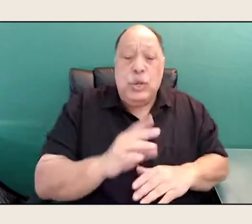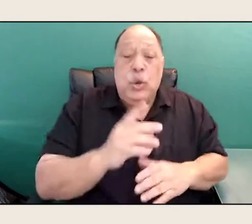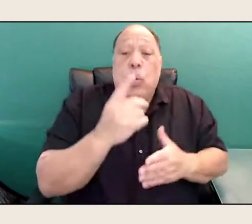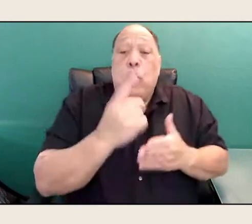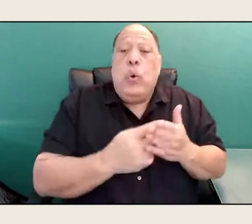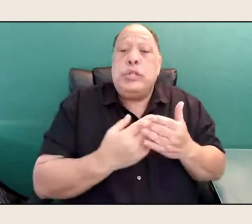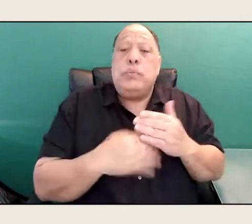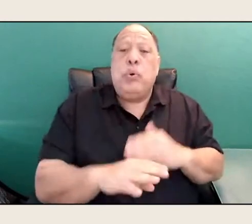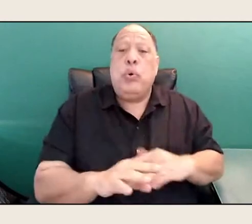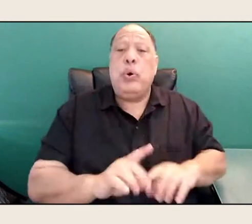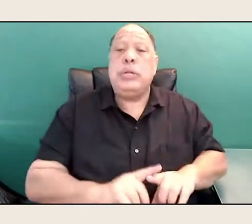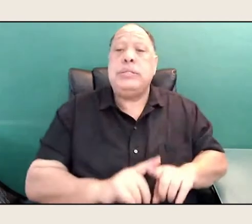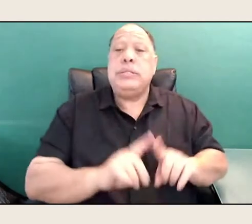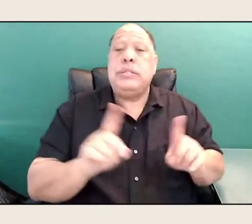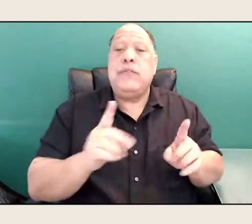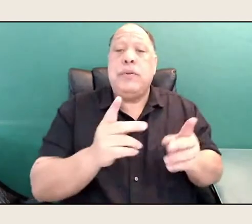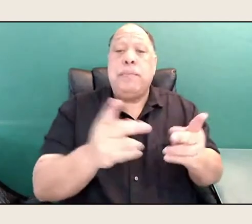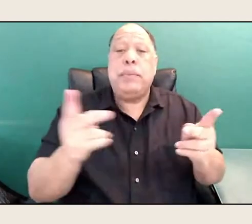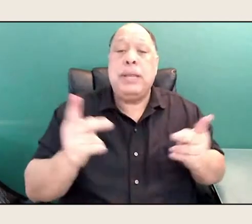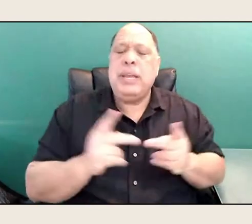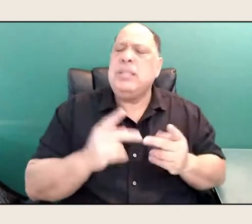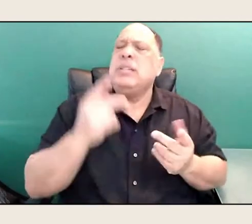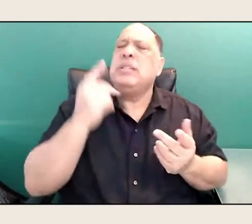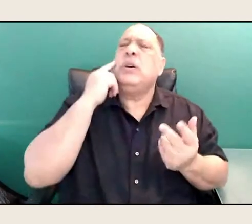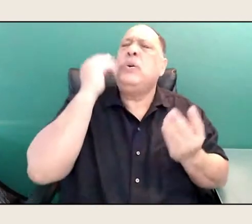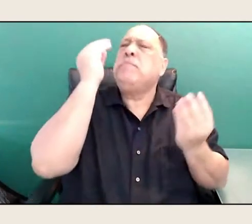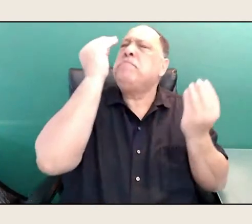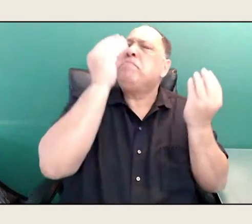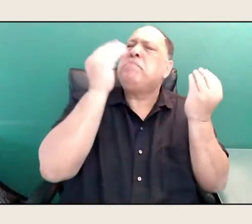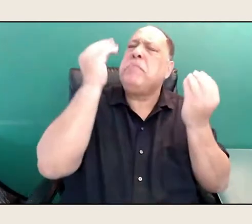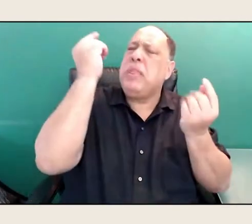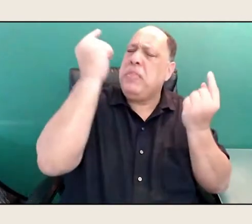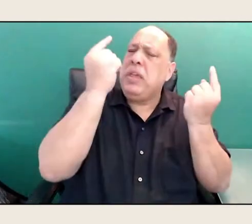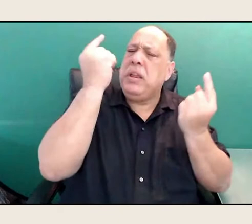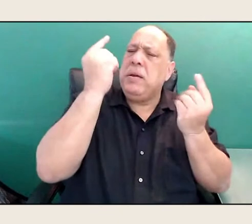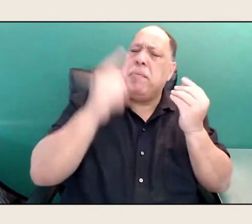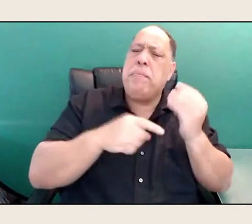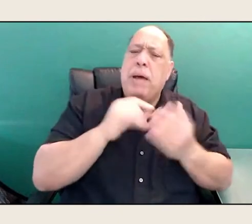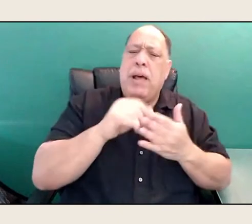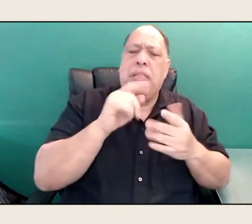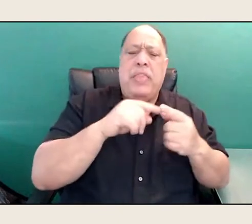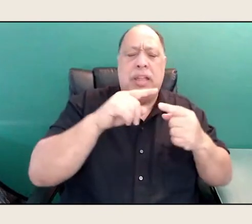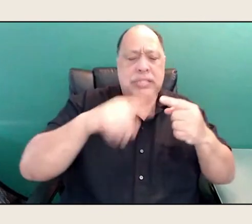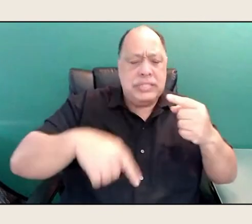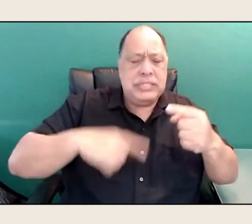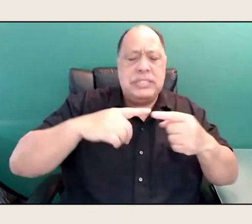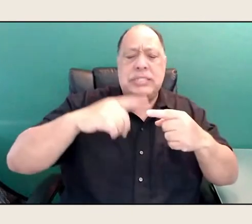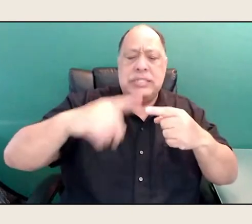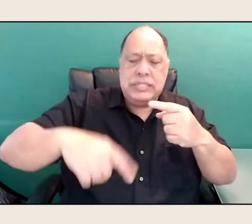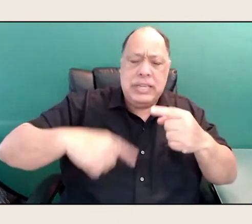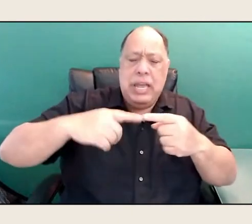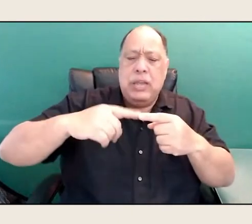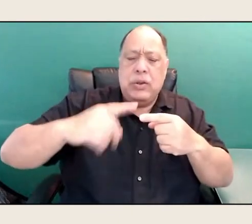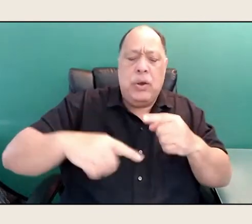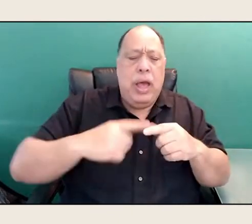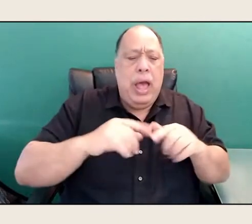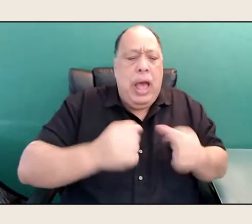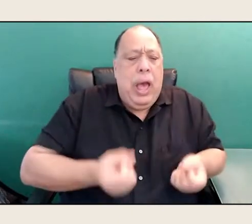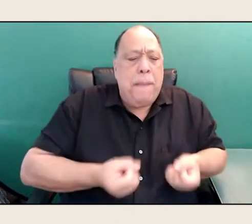So just thinking about that cycle, and how many different ways it can manifest